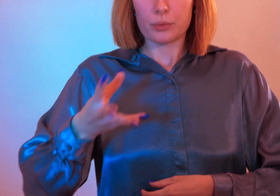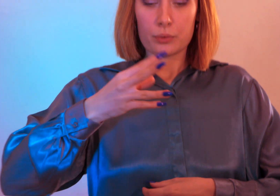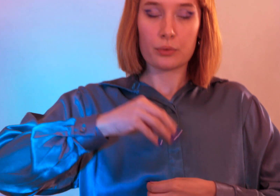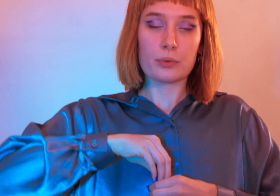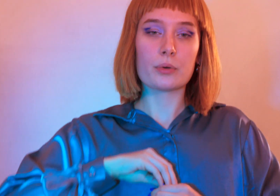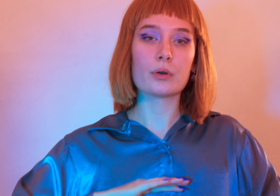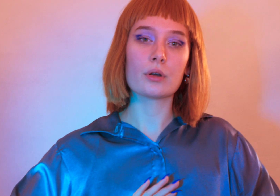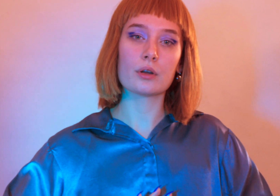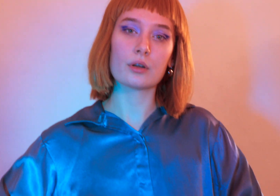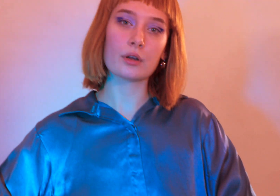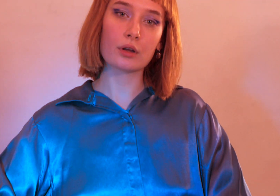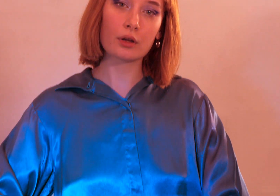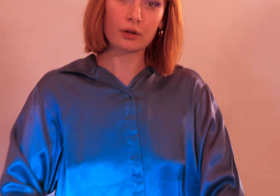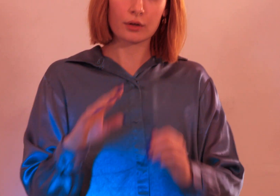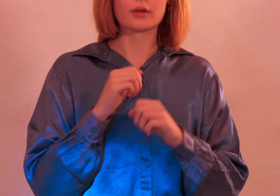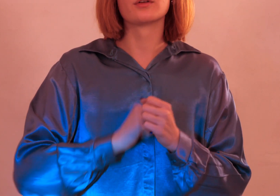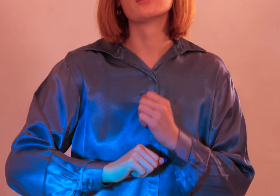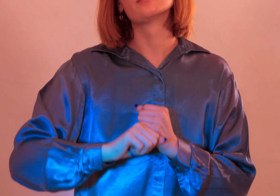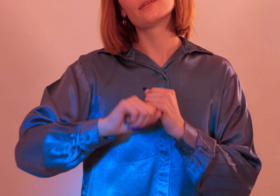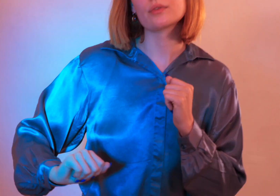i feel like i coming back into myself every day